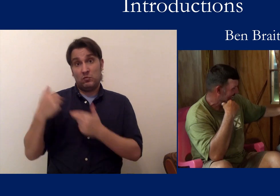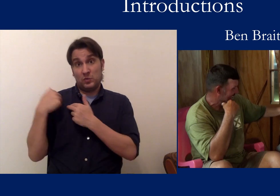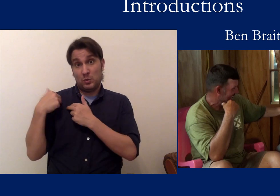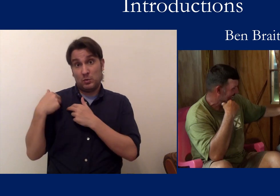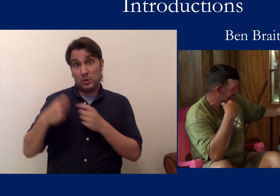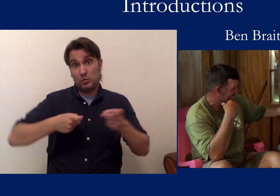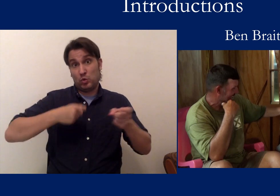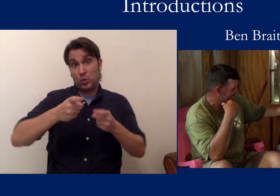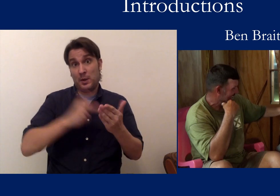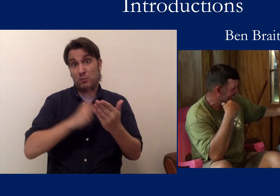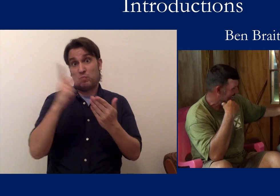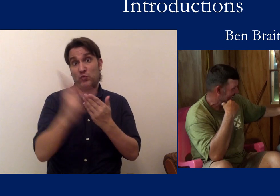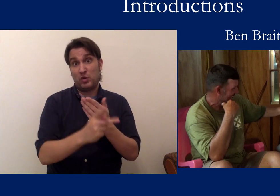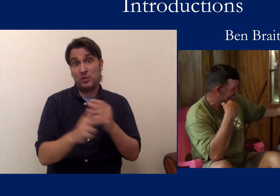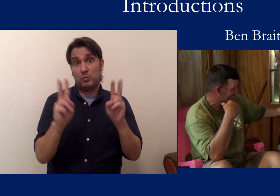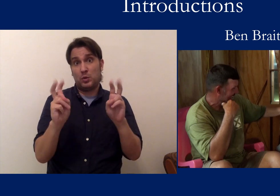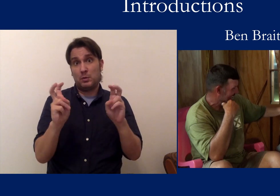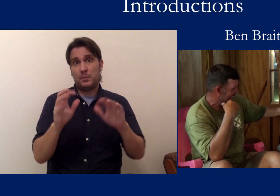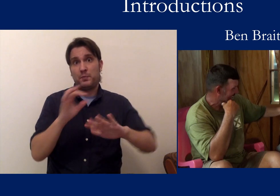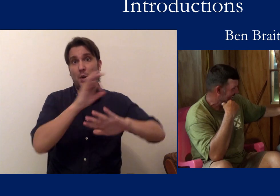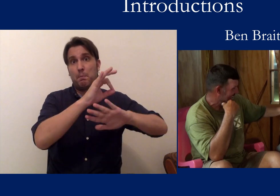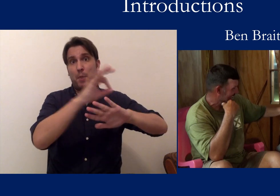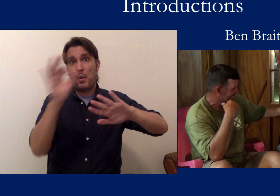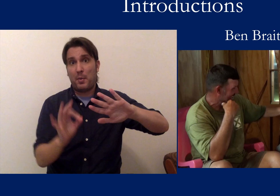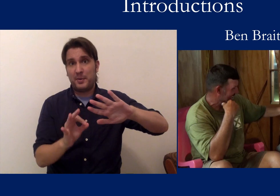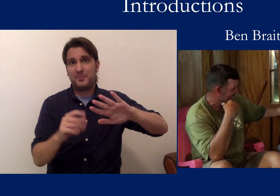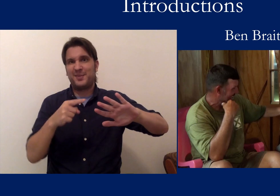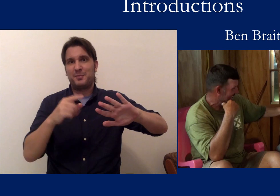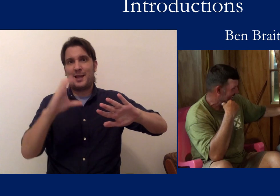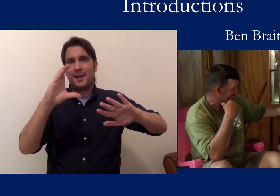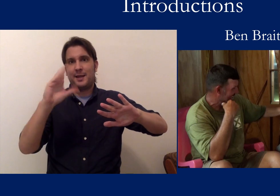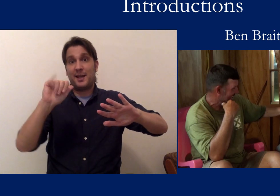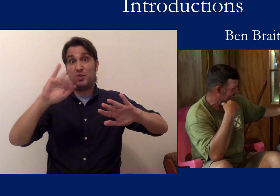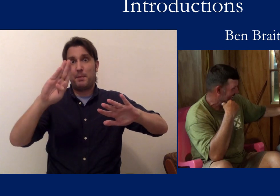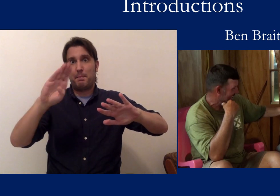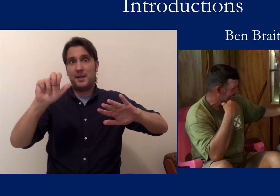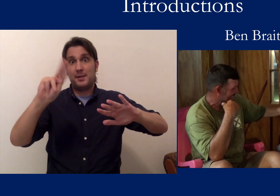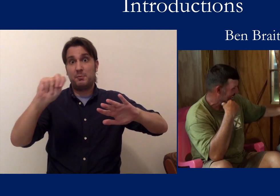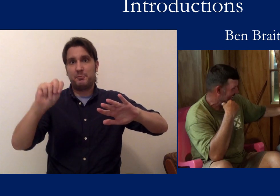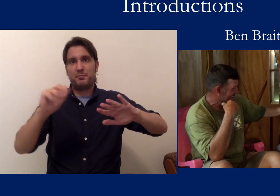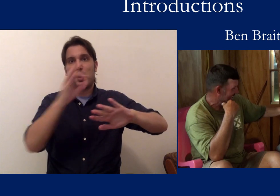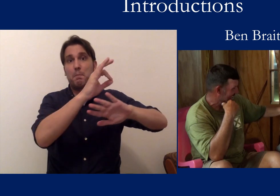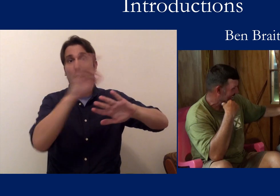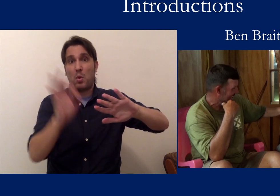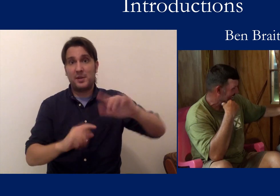I'm also responsible for coordinating a program on Caribbean Sign Language Interpreting.